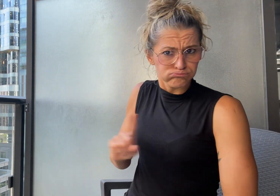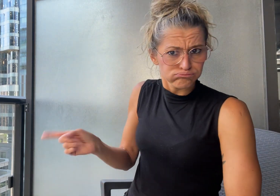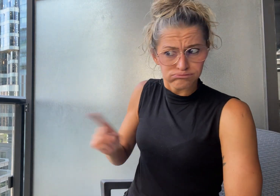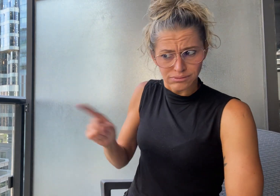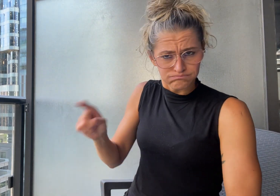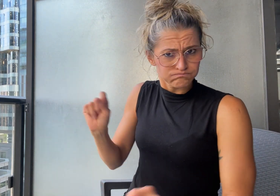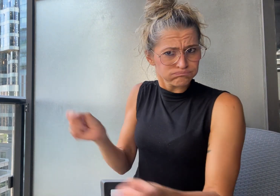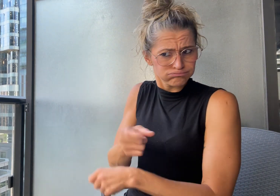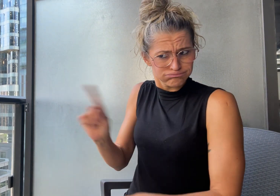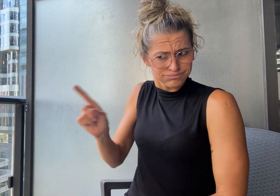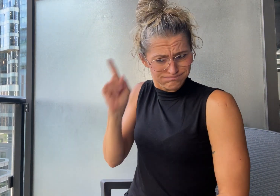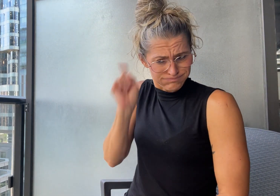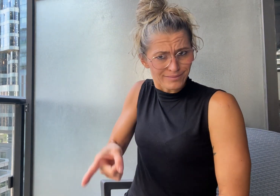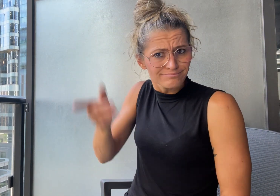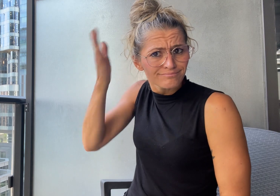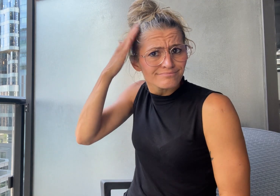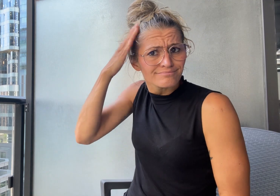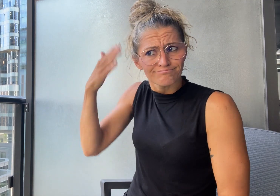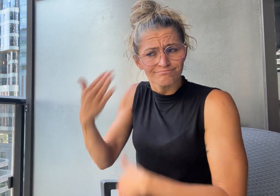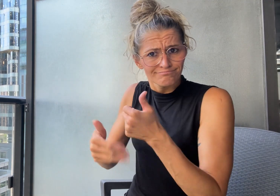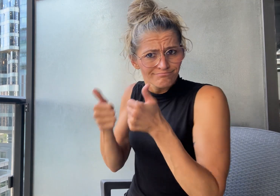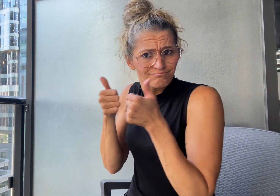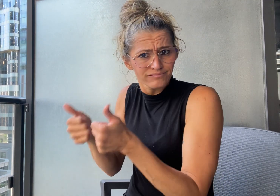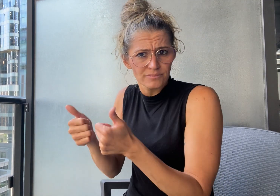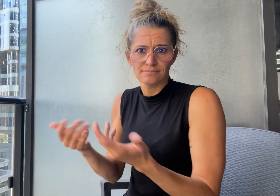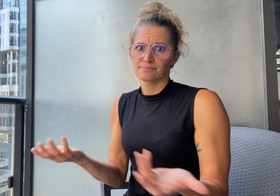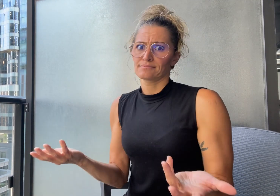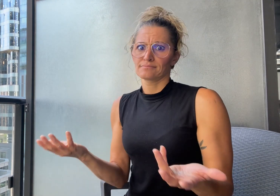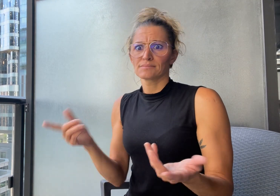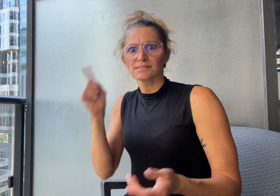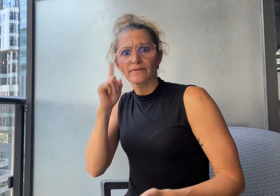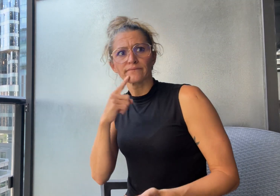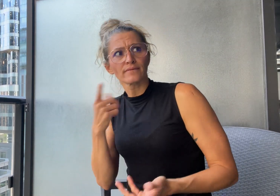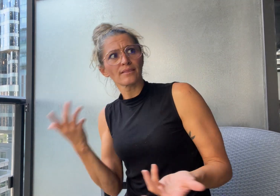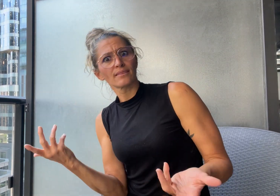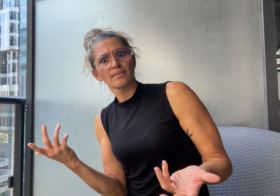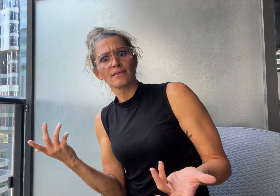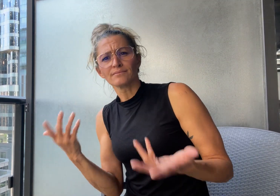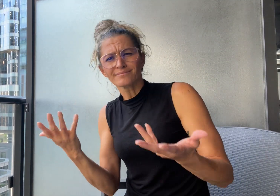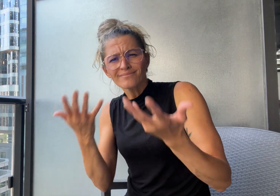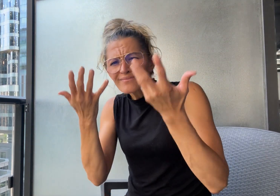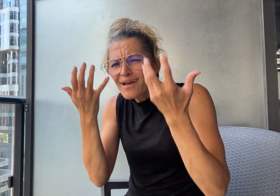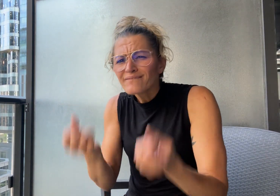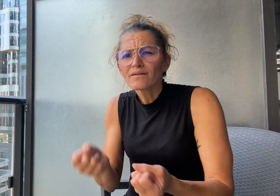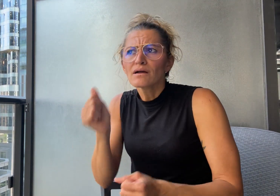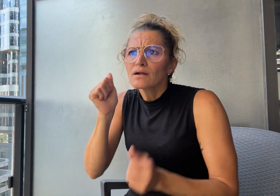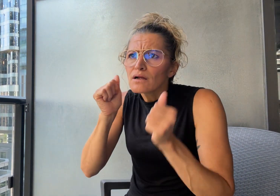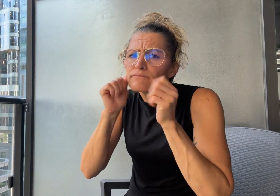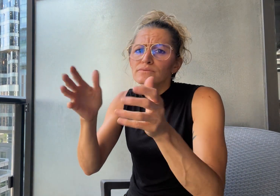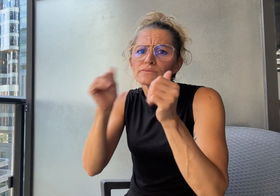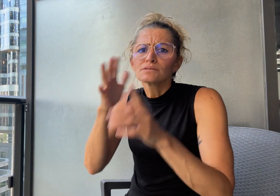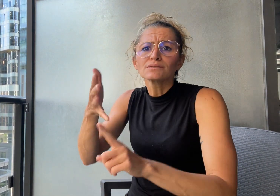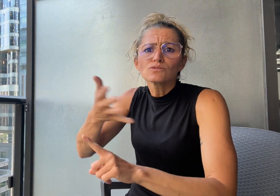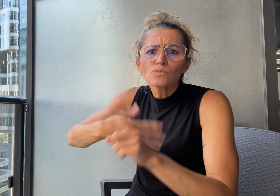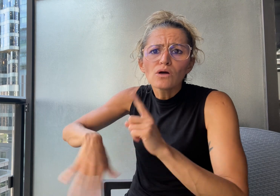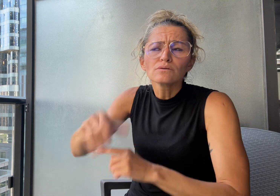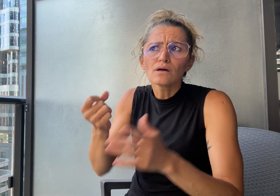is unimaginable. There are everyday situations